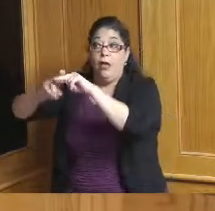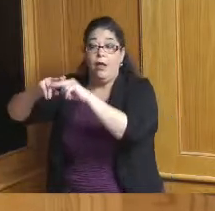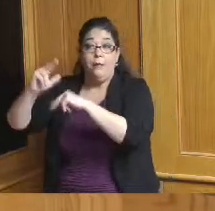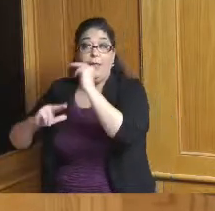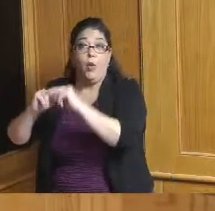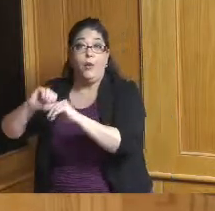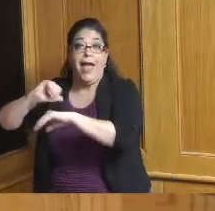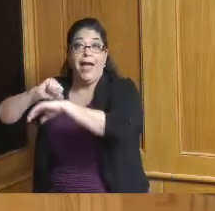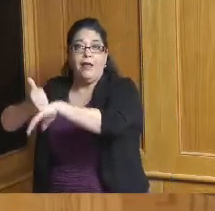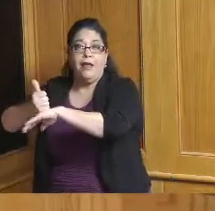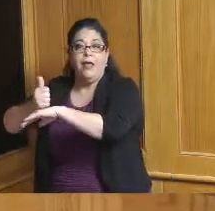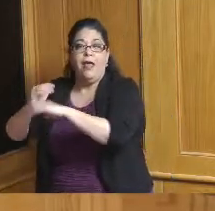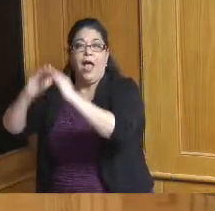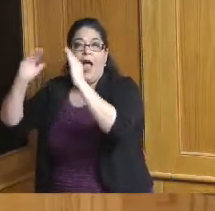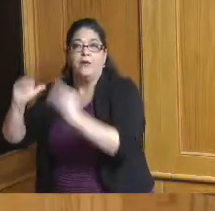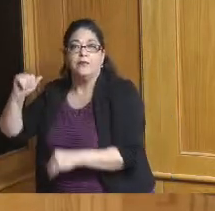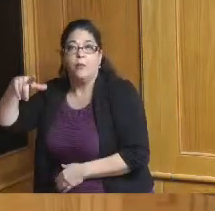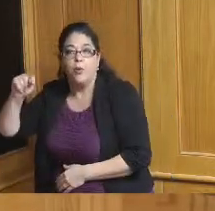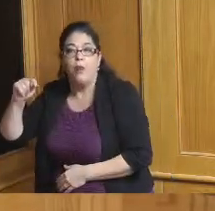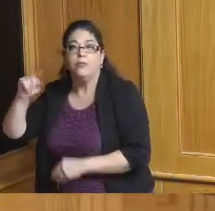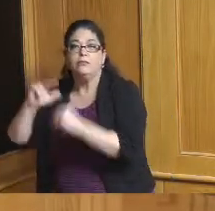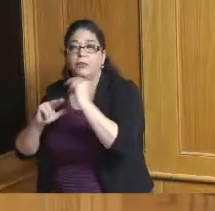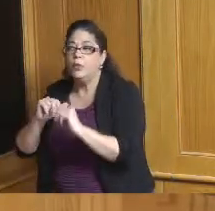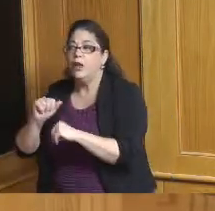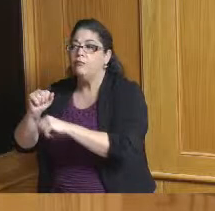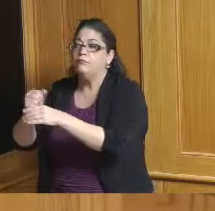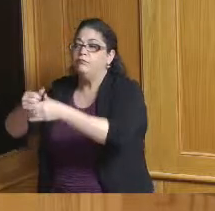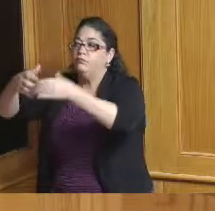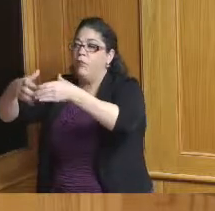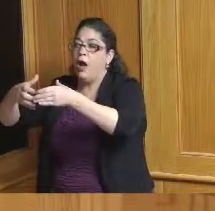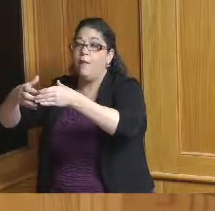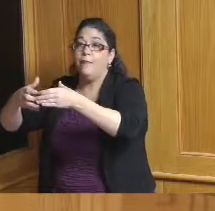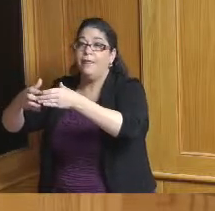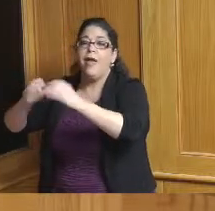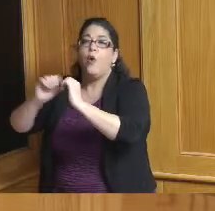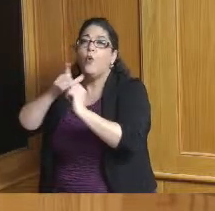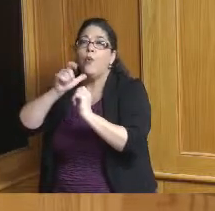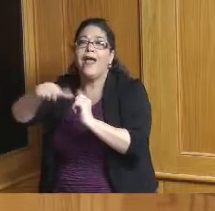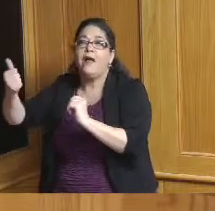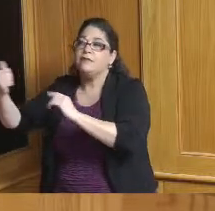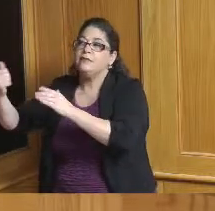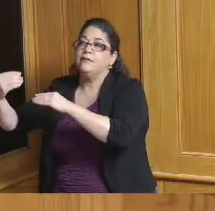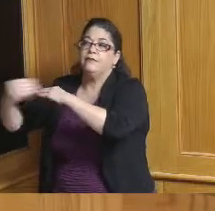and that helps us as we're making these decisions so we're not in a vacuum someone you know bring